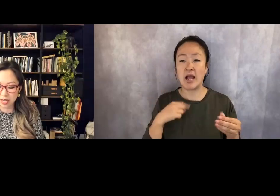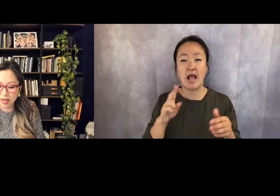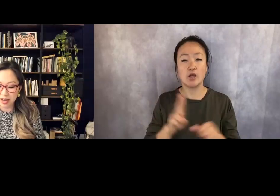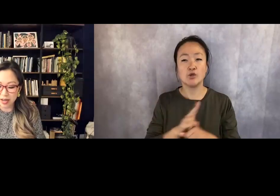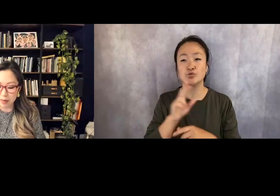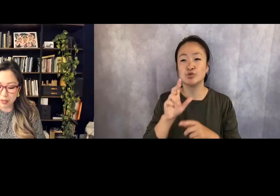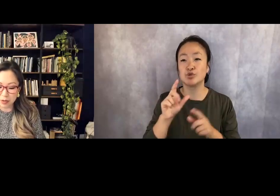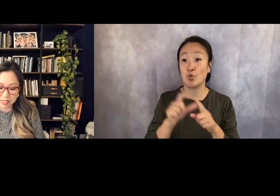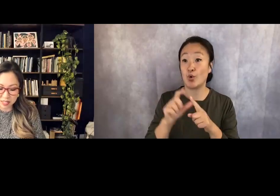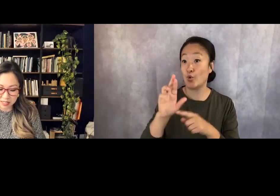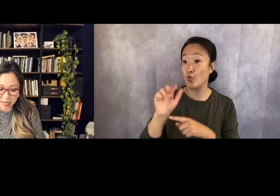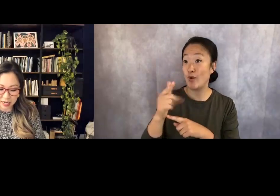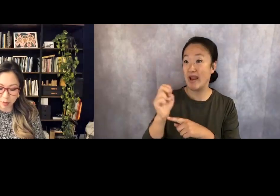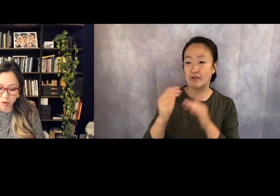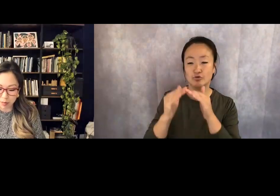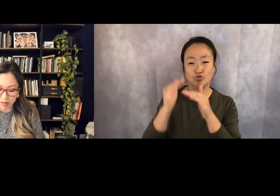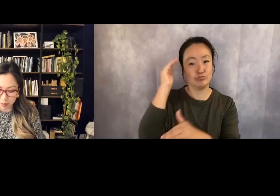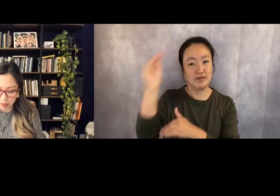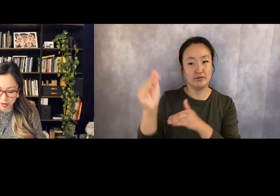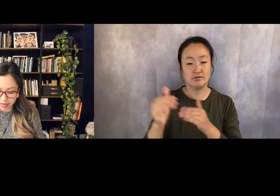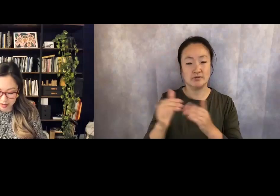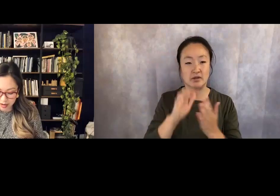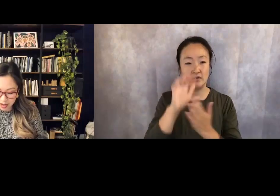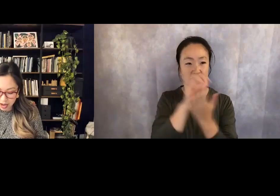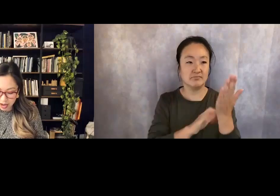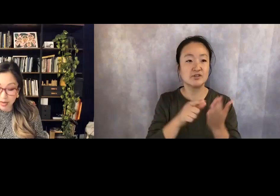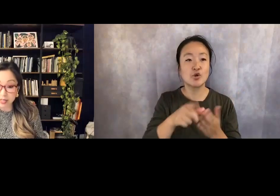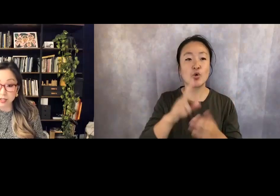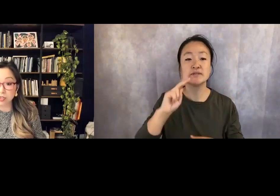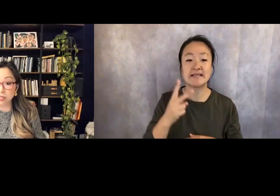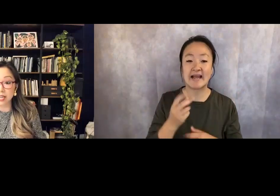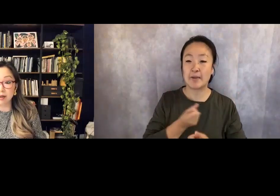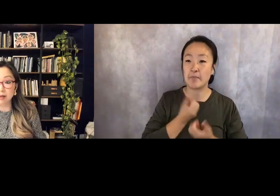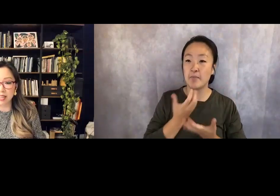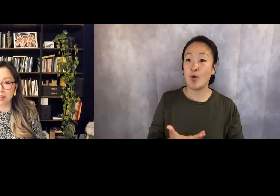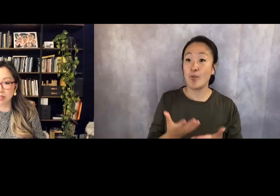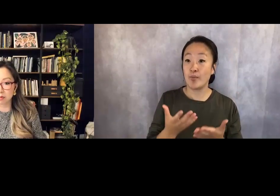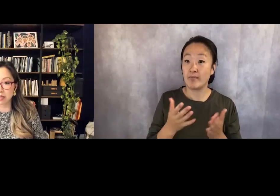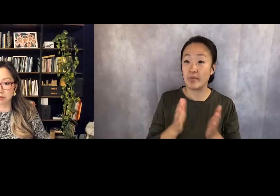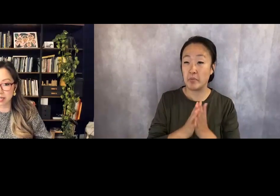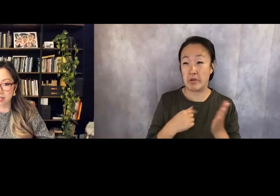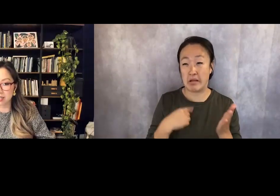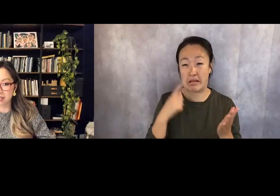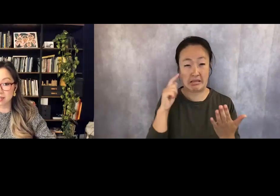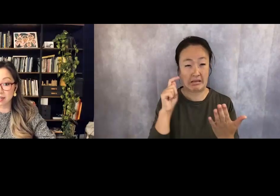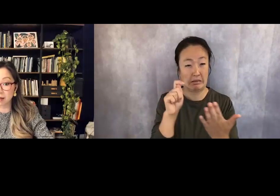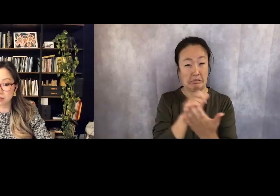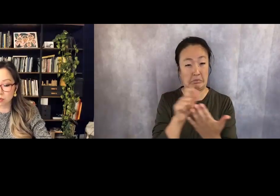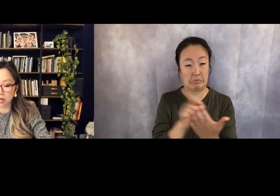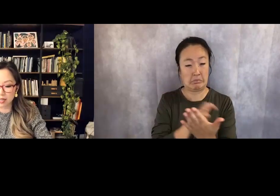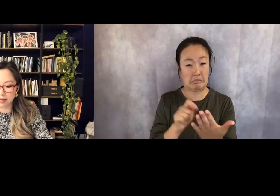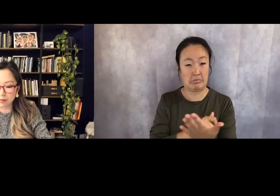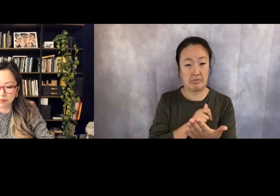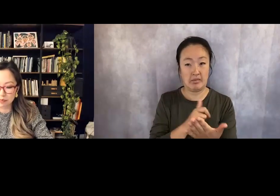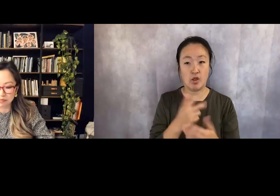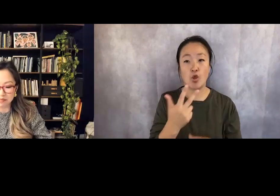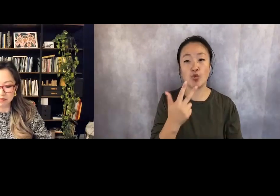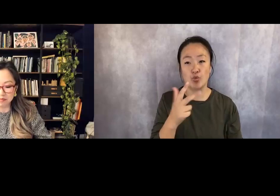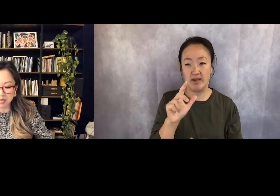And so this is the second poem in the book, and I managed to take out I think three "rages," and kept one in.